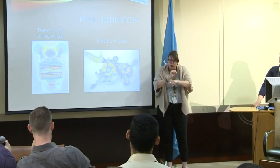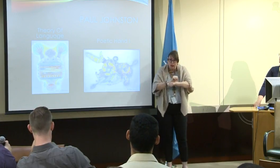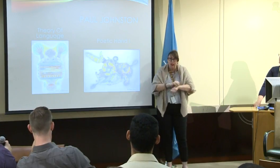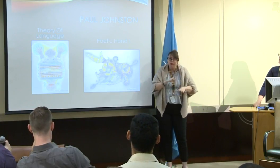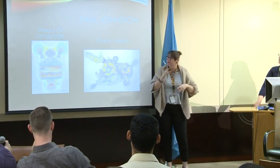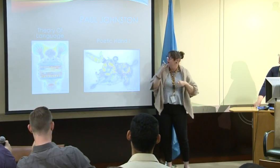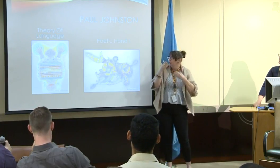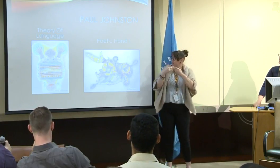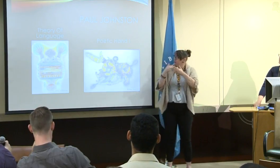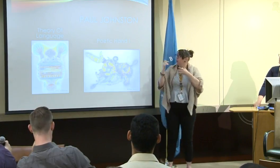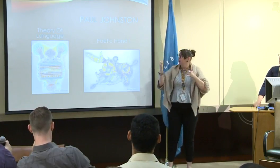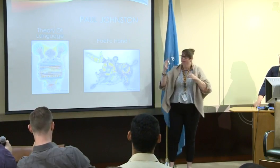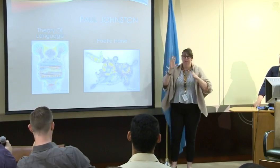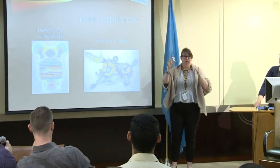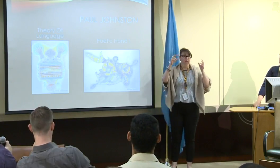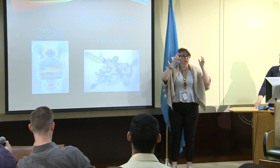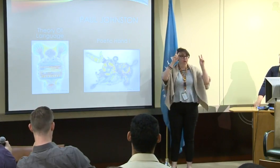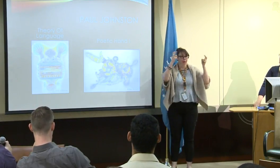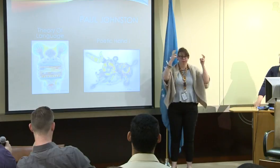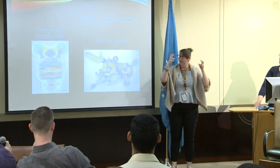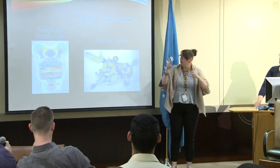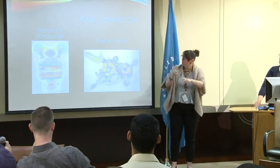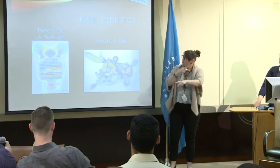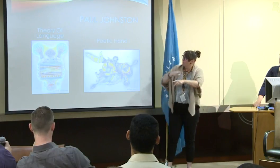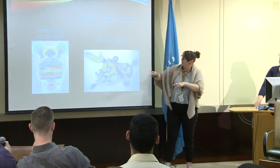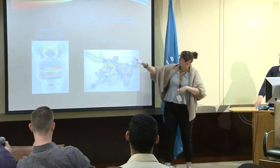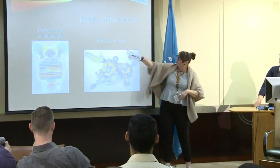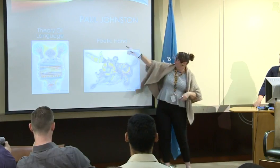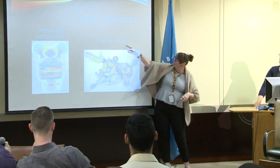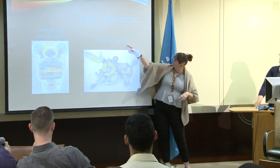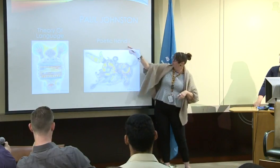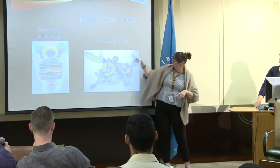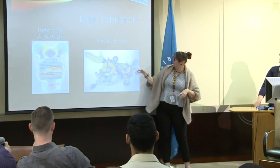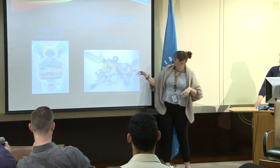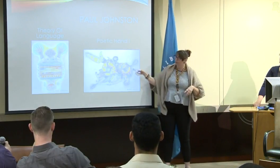and now being able to focus on his one art in retirement.